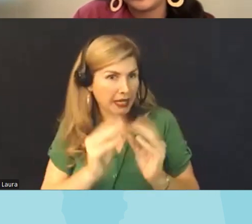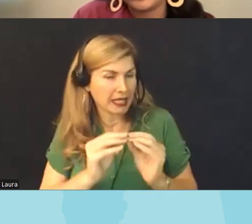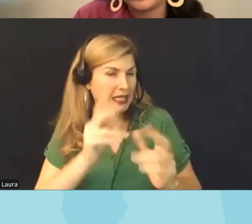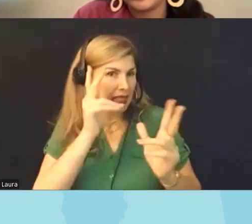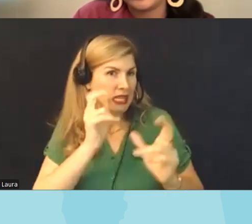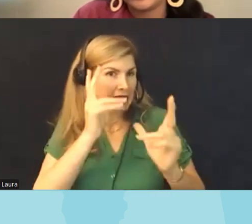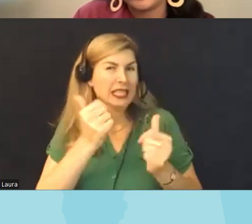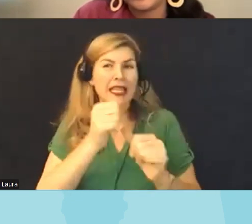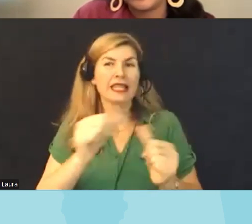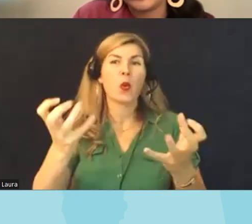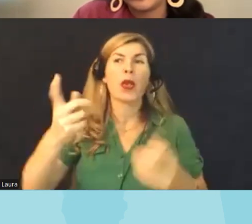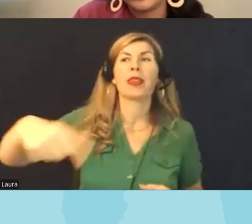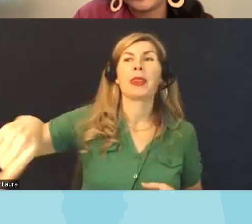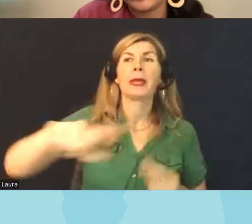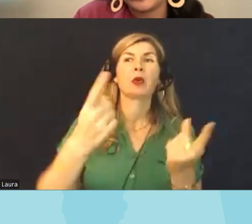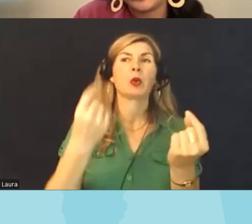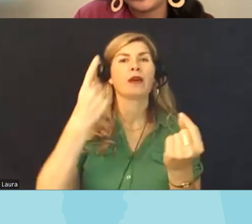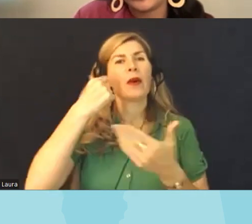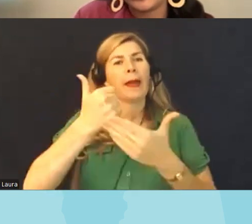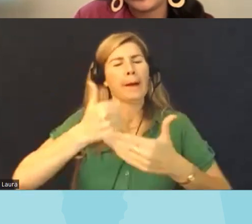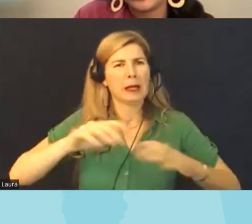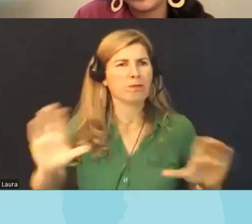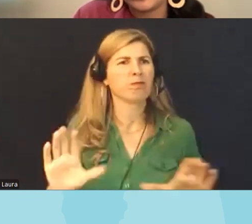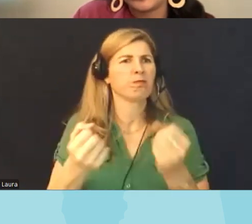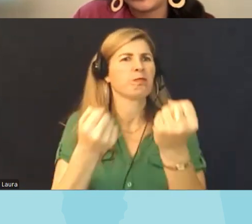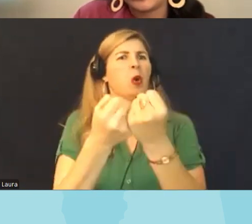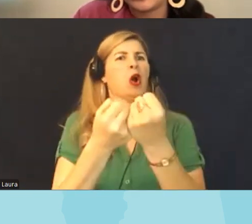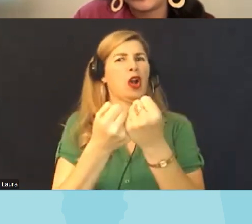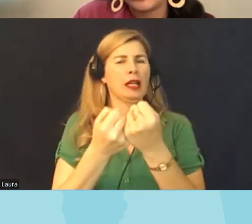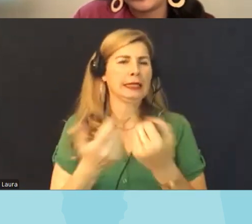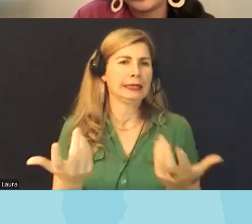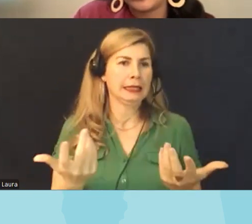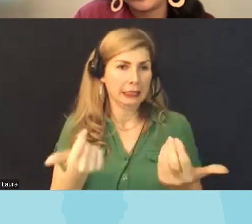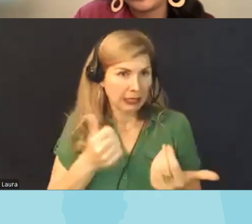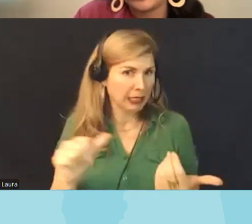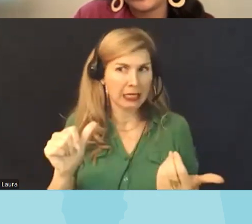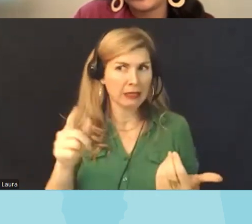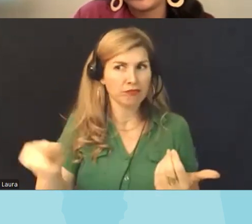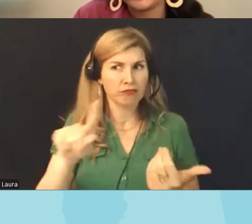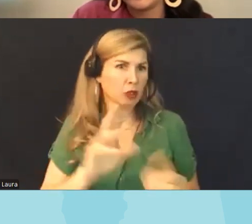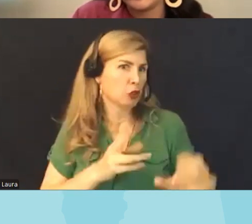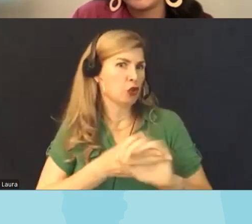you know you know specific action items that folks can do to really join this fight and stand up and